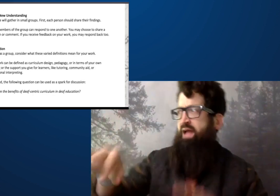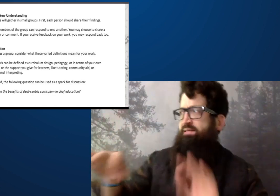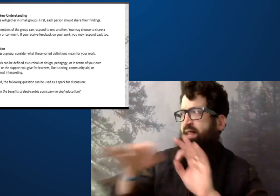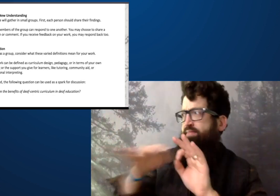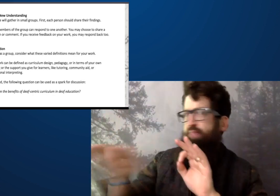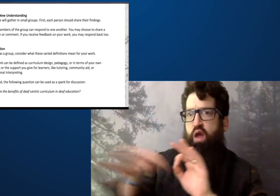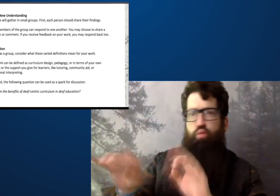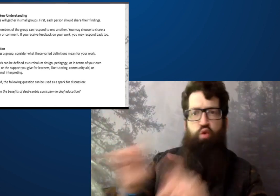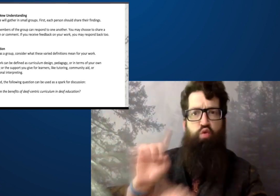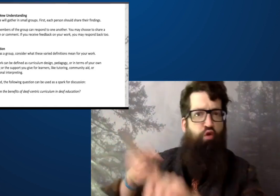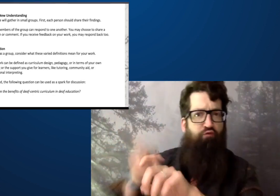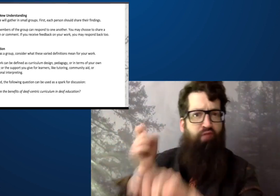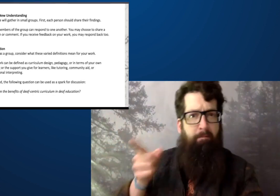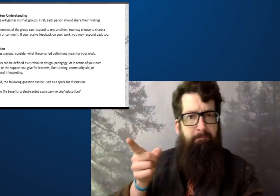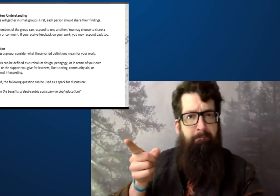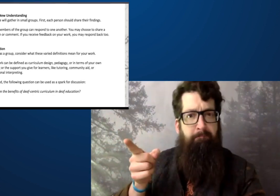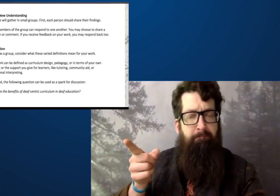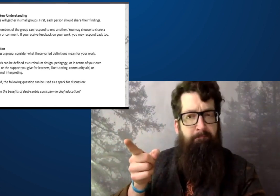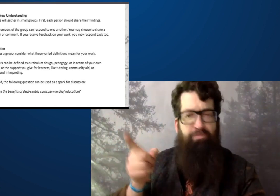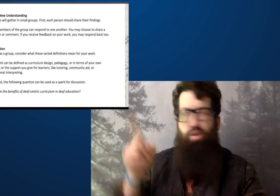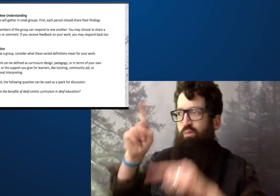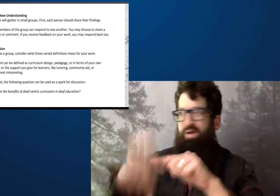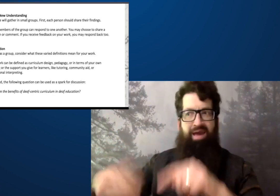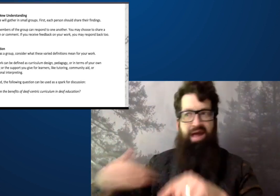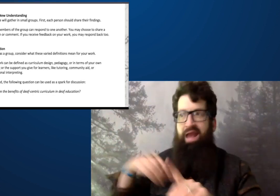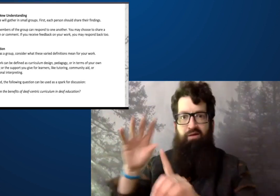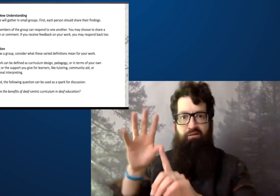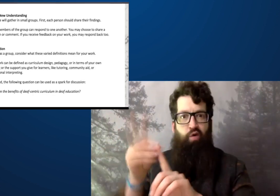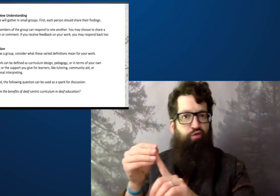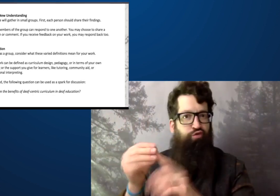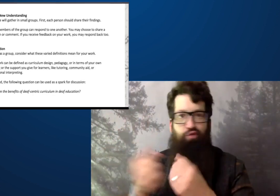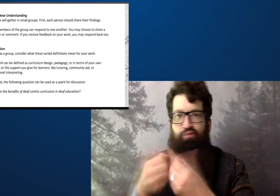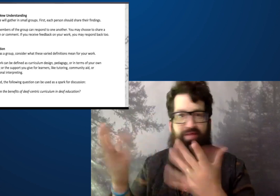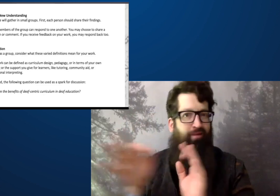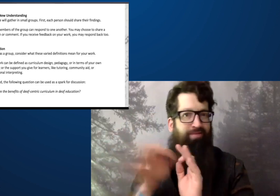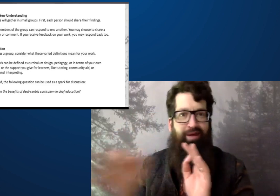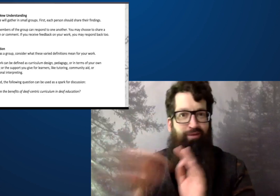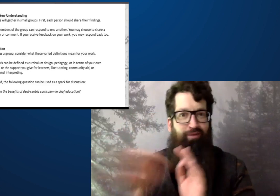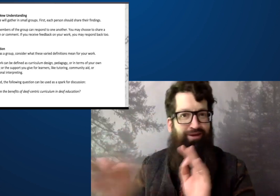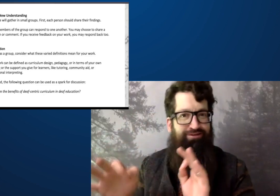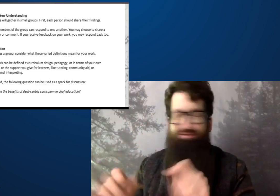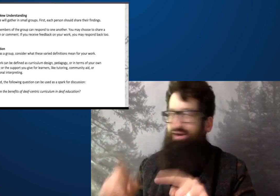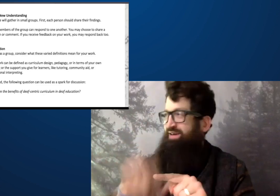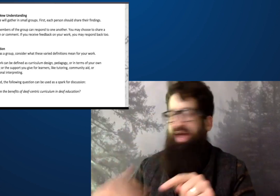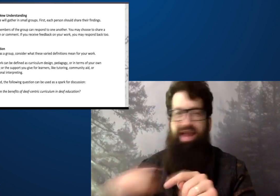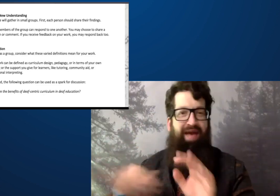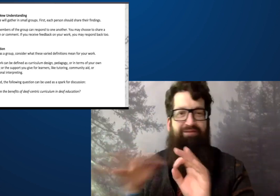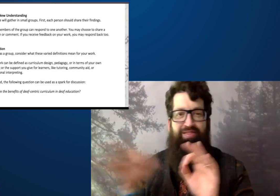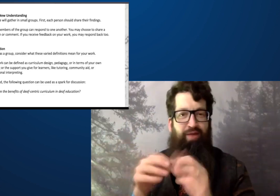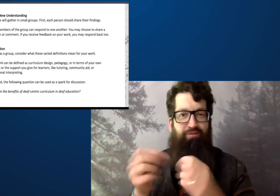It is a fundamental concept language, where language comes from, how culture is connected without